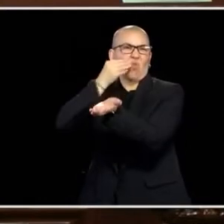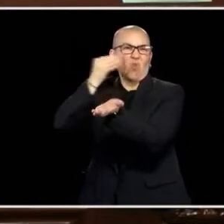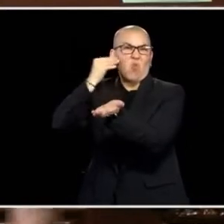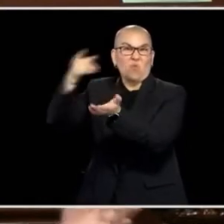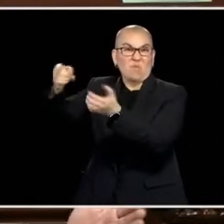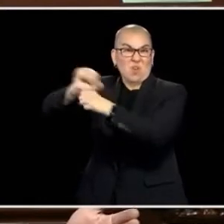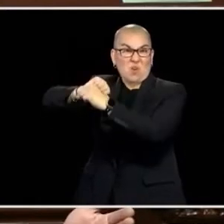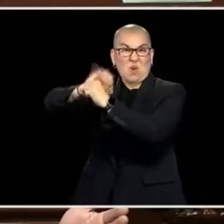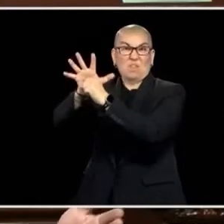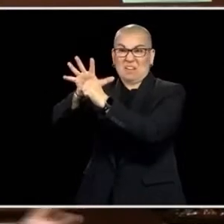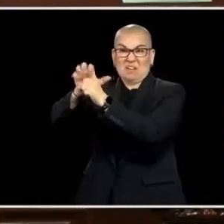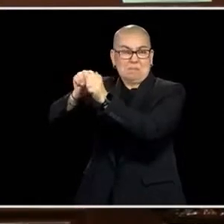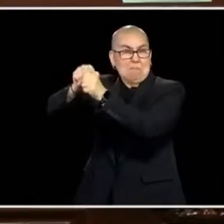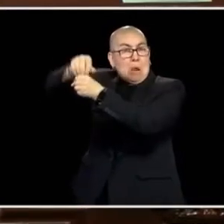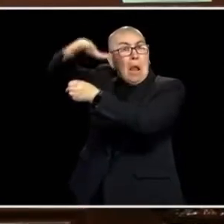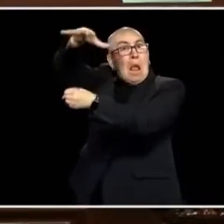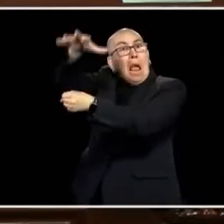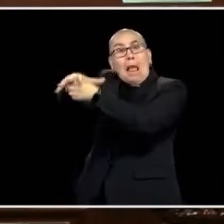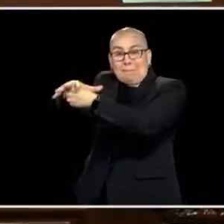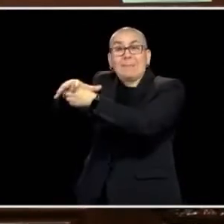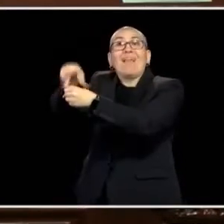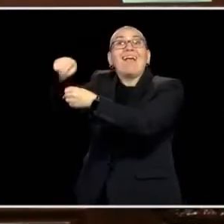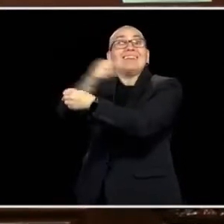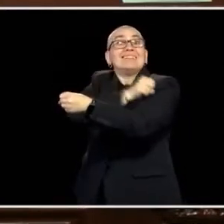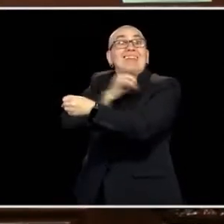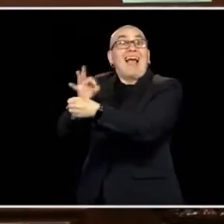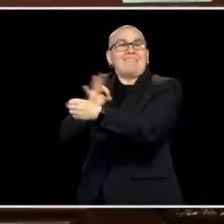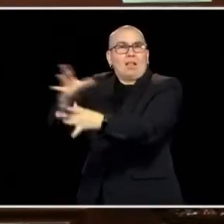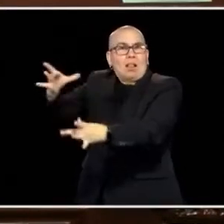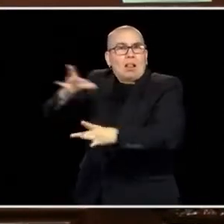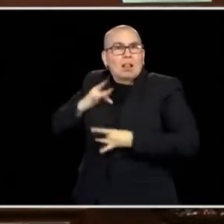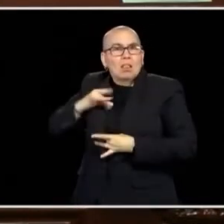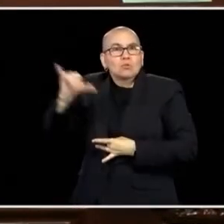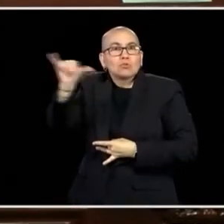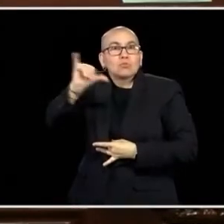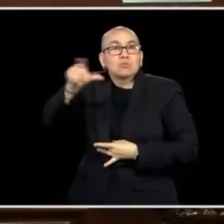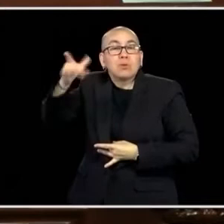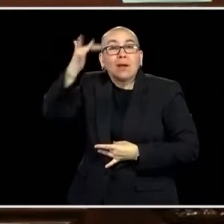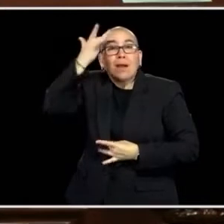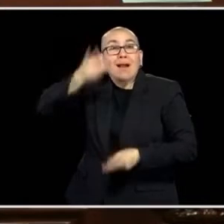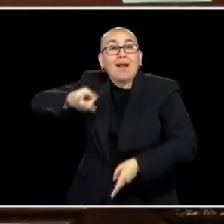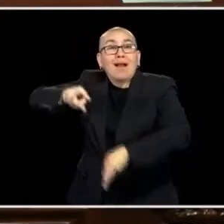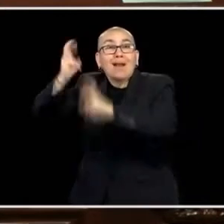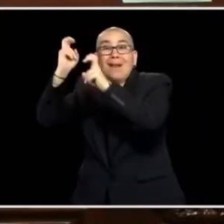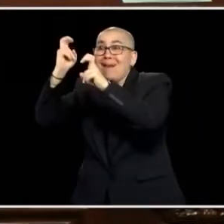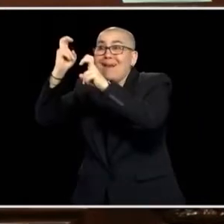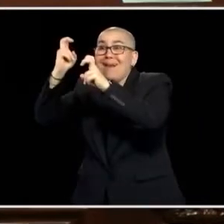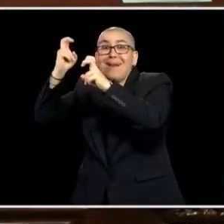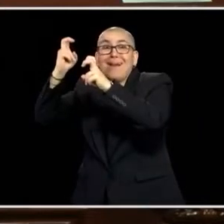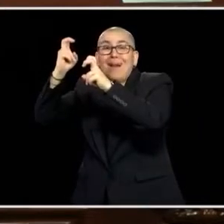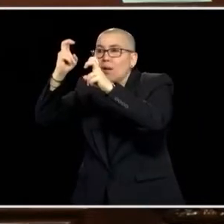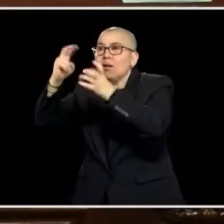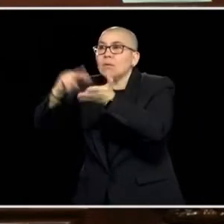CARE FACILITIES THAT COVID OUTBREAKS DECIMATED THE ENTIRE STAFF AND THERE WAS GOING TO BE NO ONE THERE IN THE MORNING